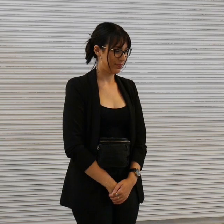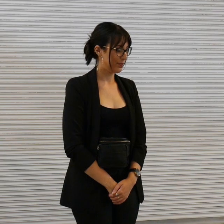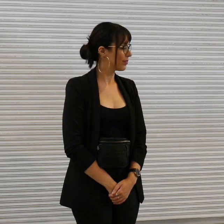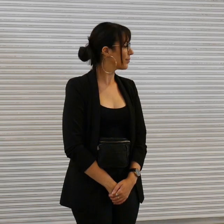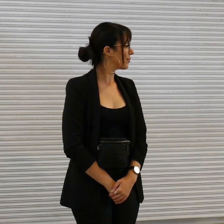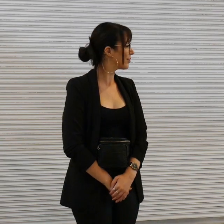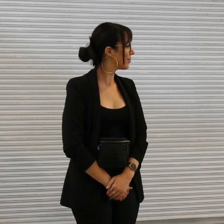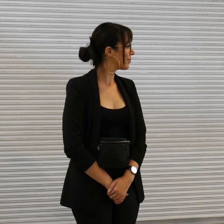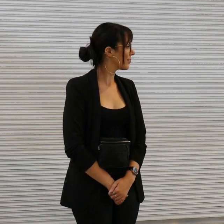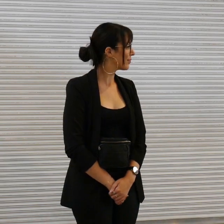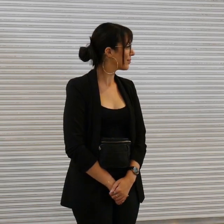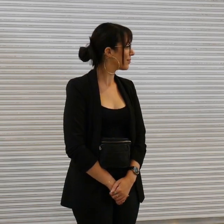thanks a lot